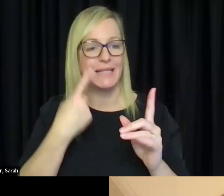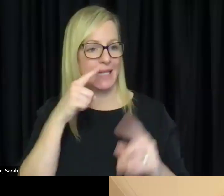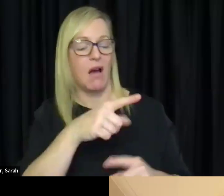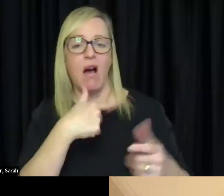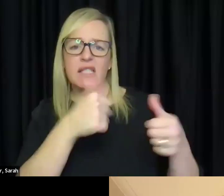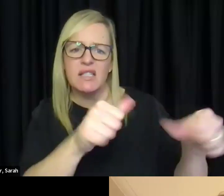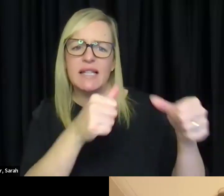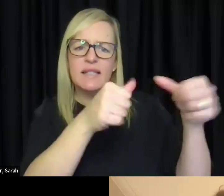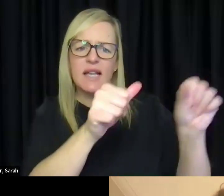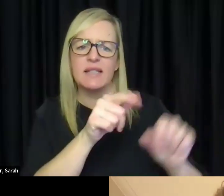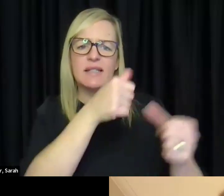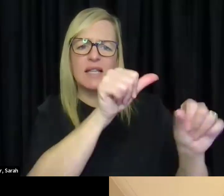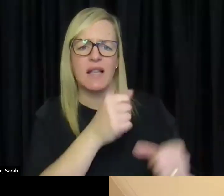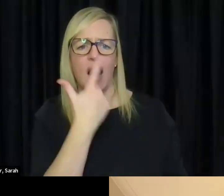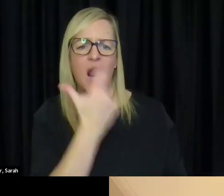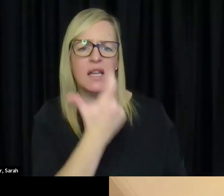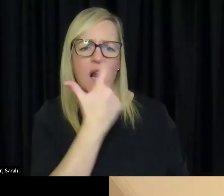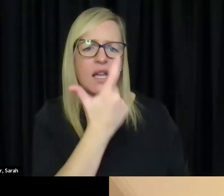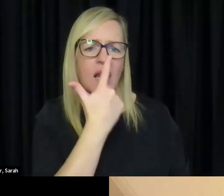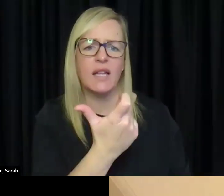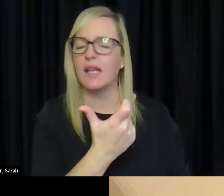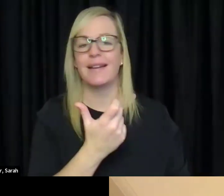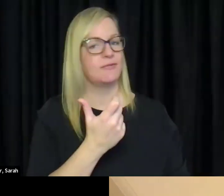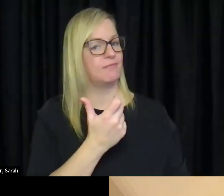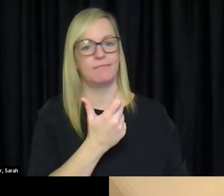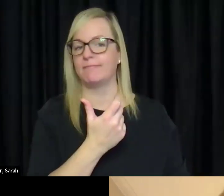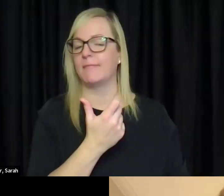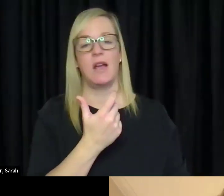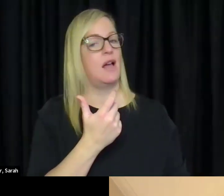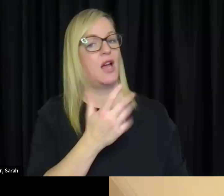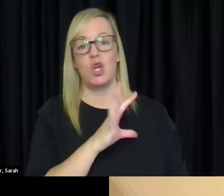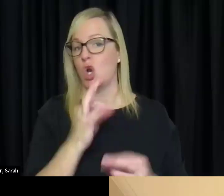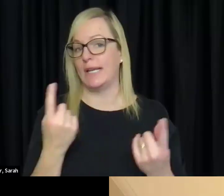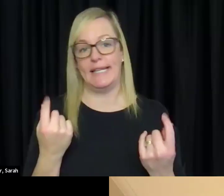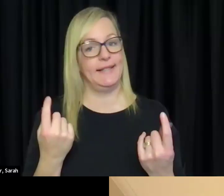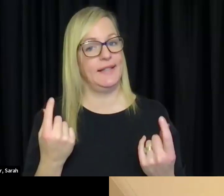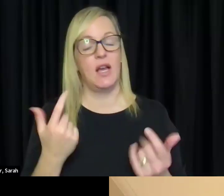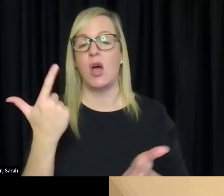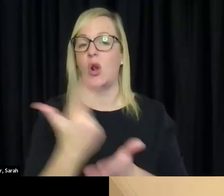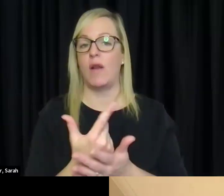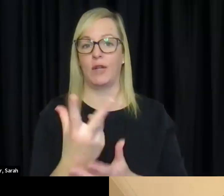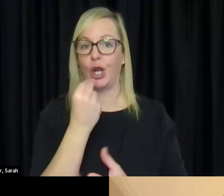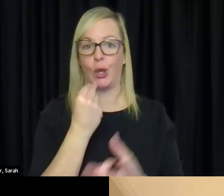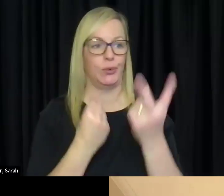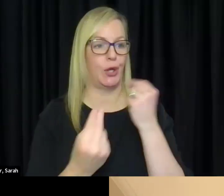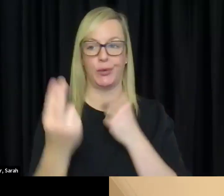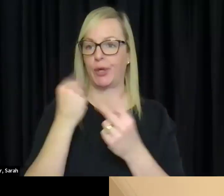we think that that just happened easily. There is a lot of nos that constantly happen for me and I